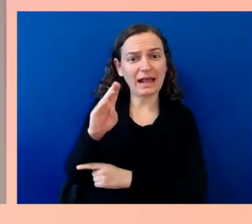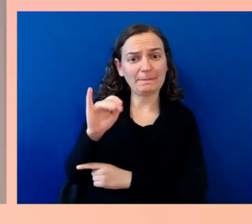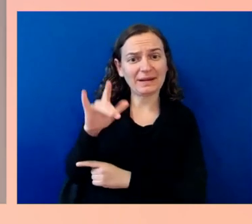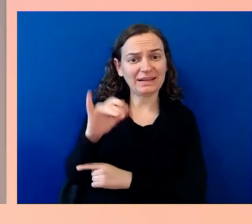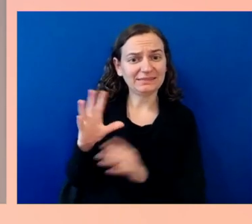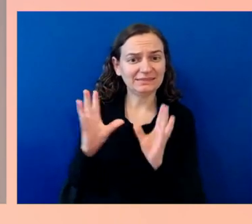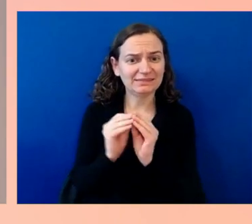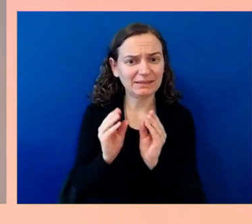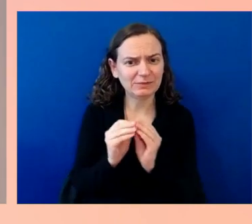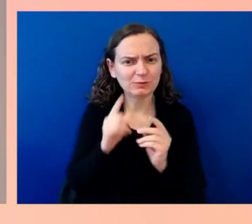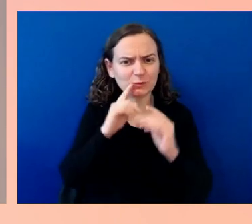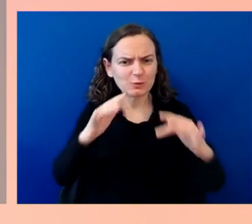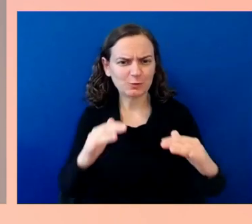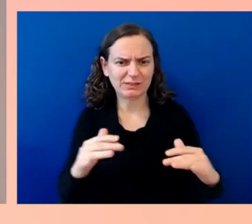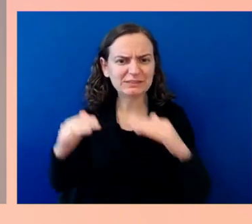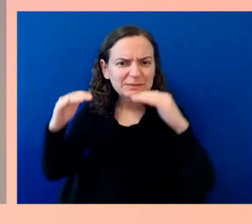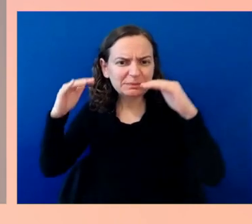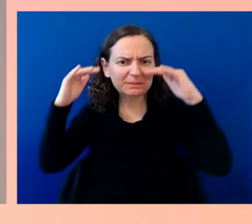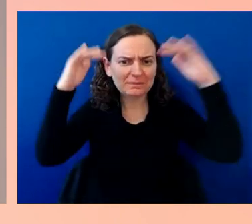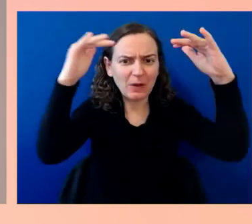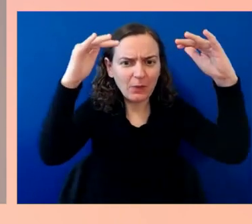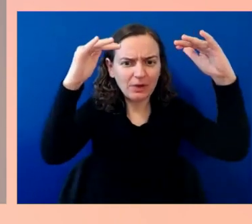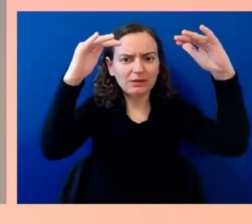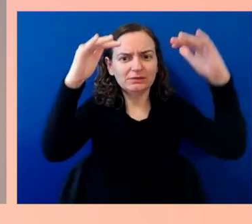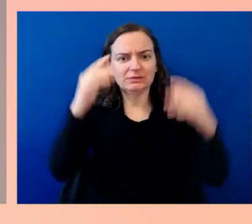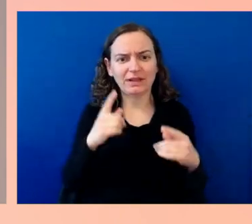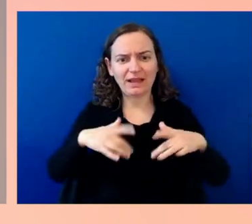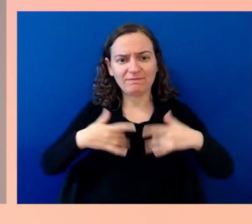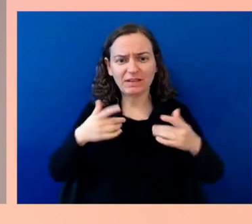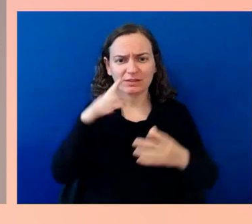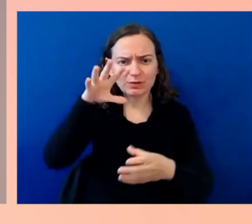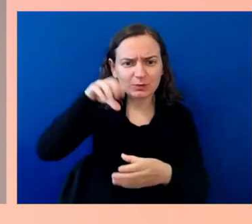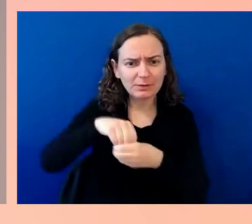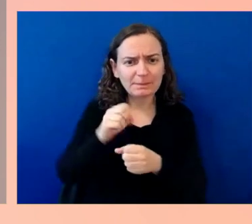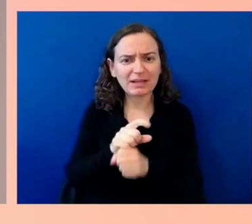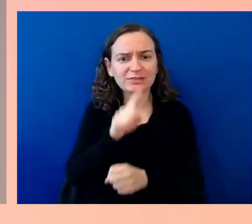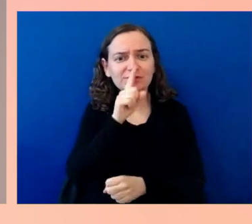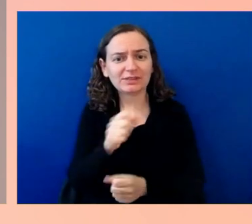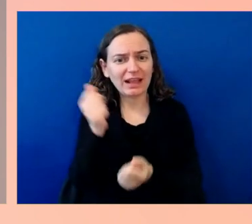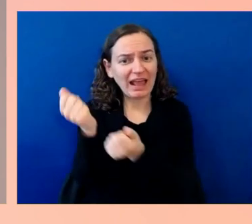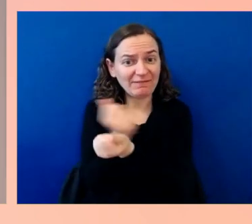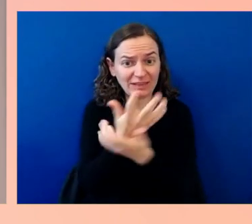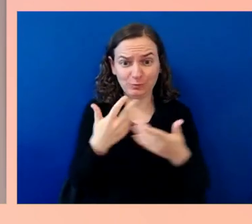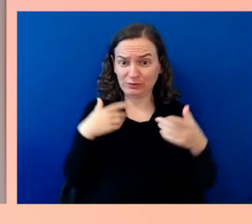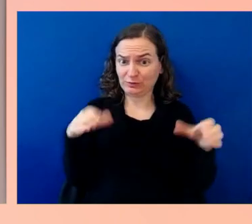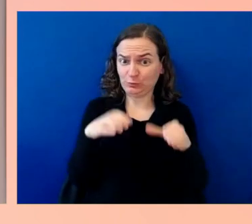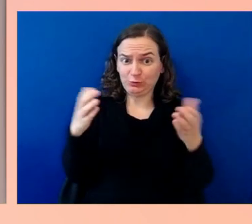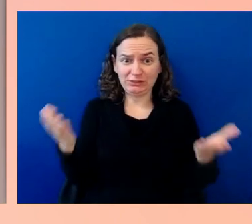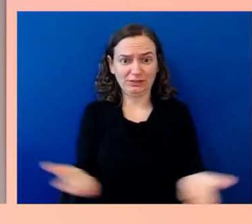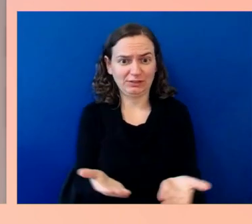making sure that everything that we do around here, we learn from every year. We've learned a lot, but there's still